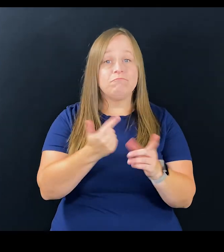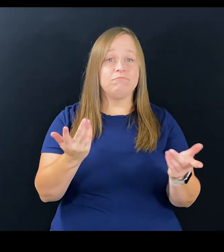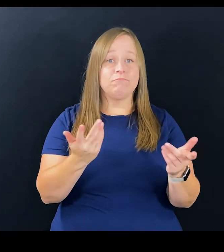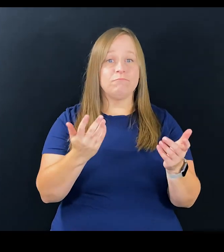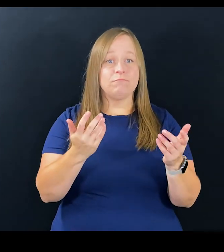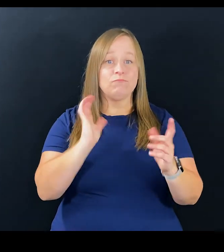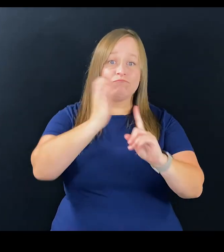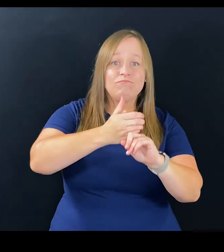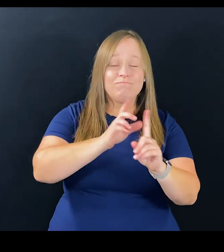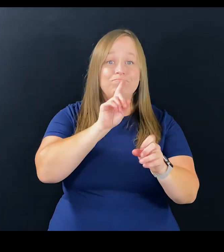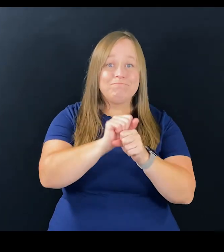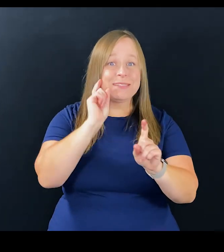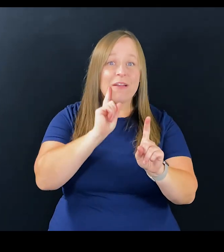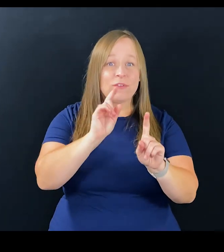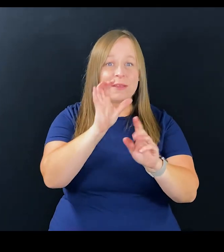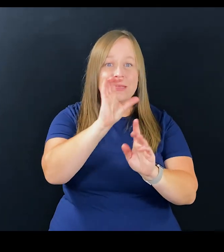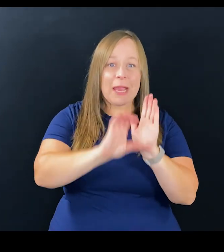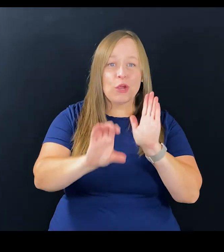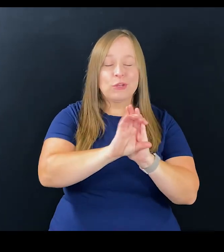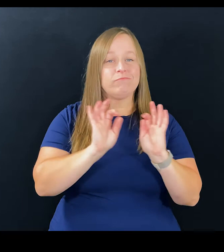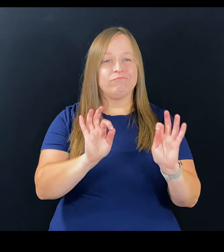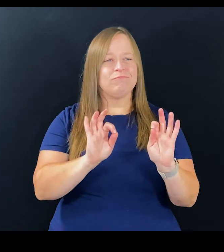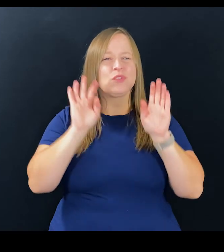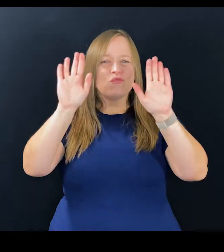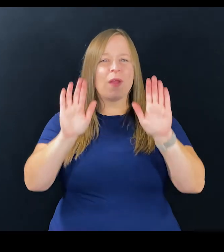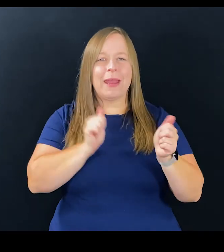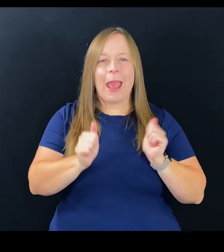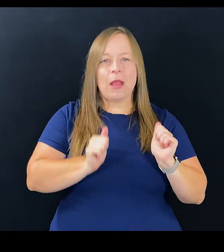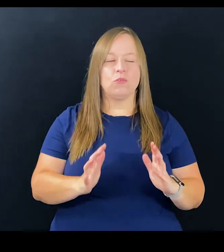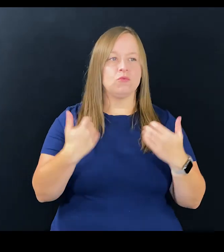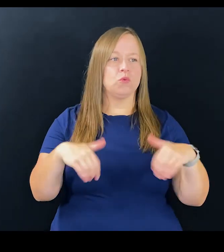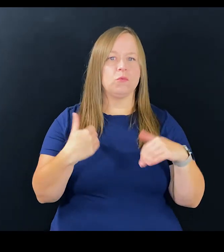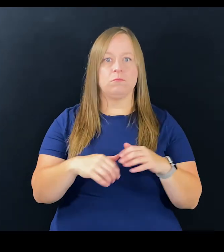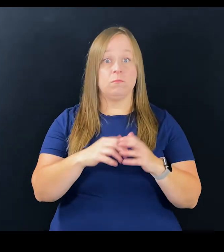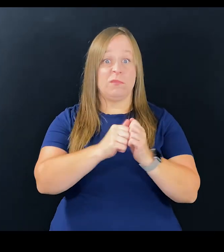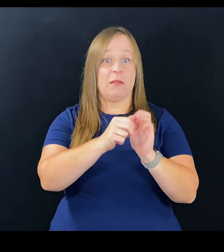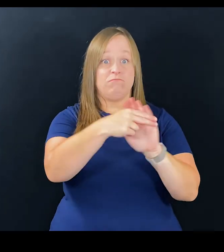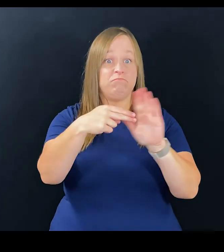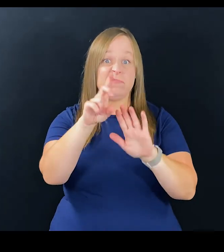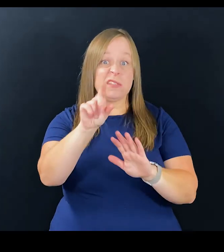You have somebody who's deaf playing someone who's deaf. I mean, there are great actors